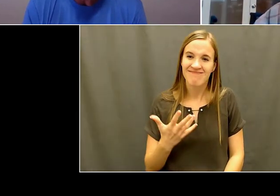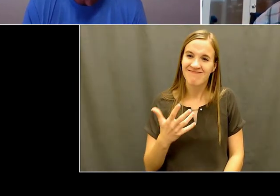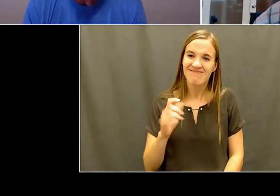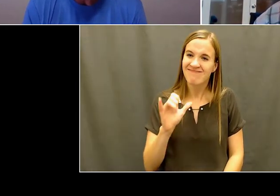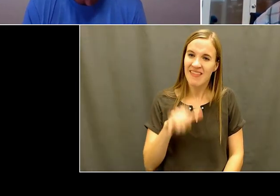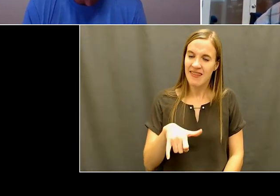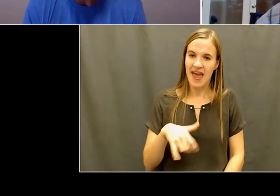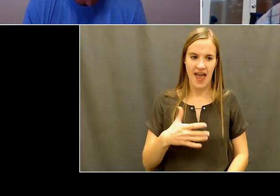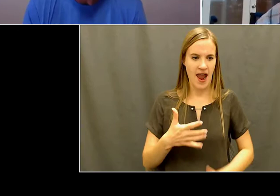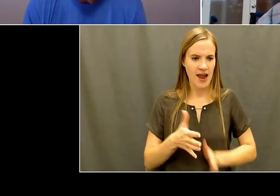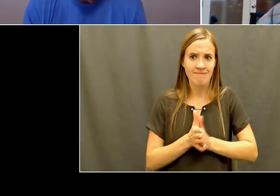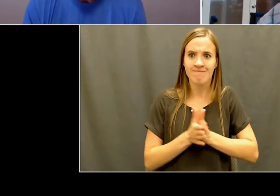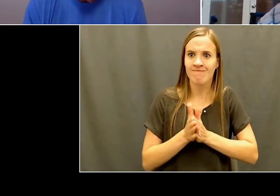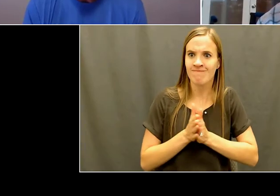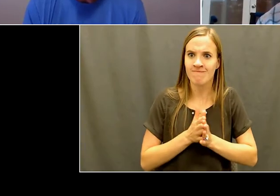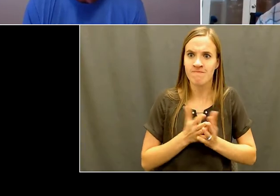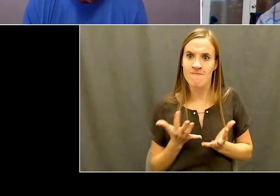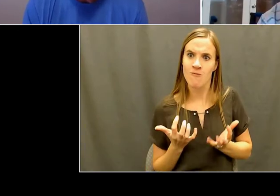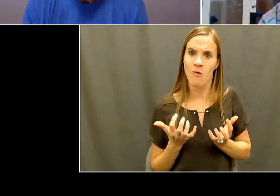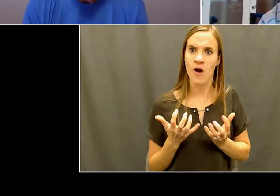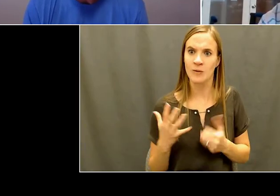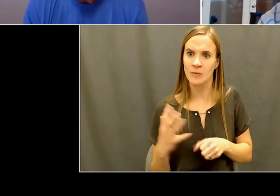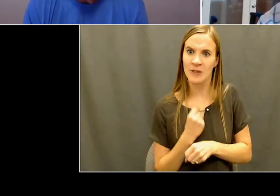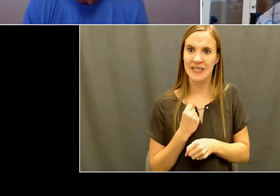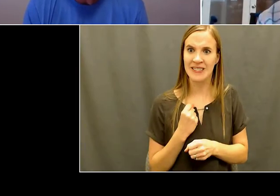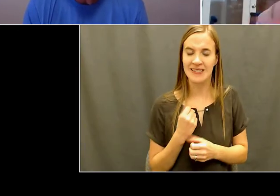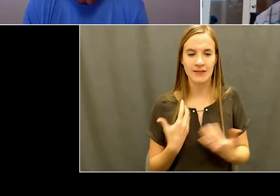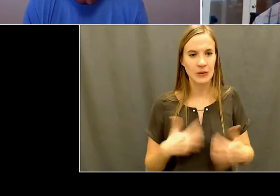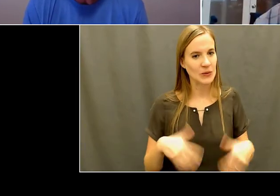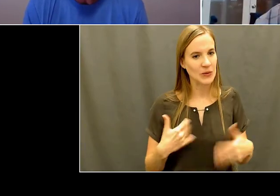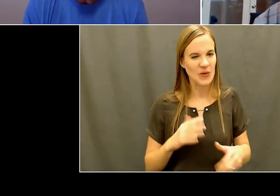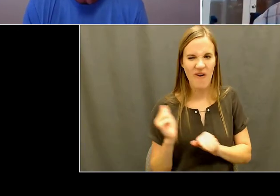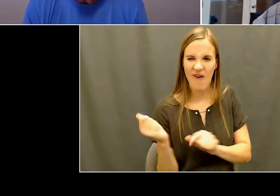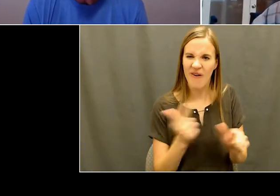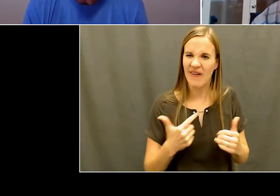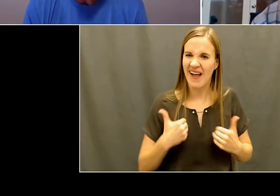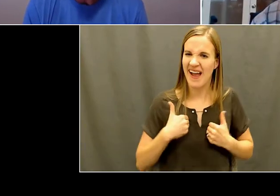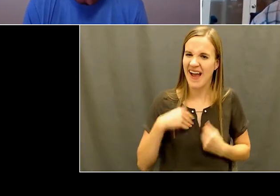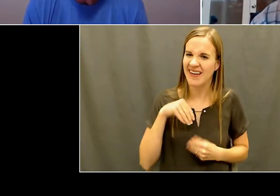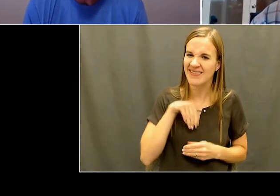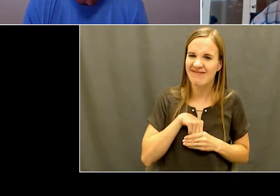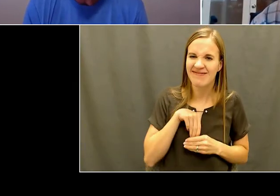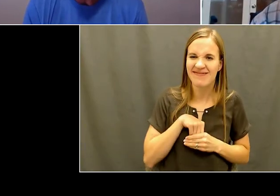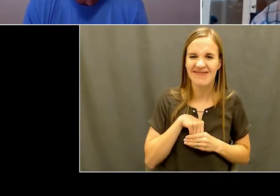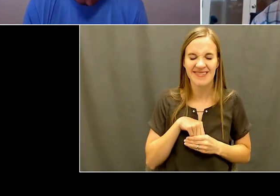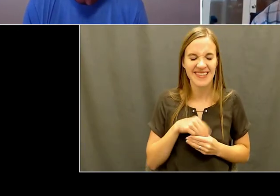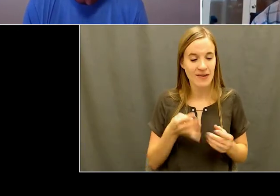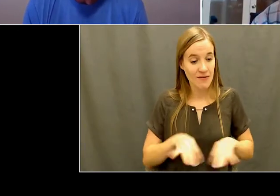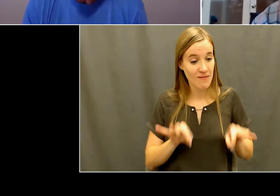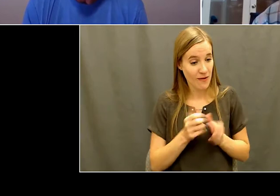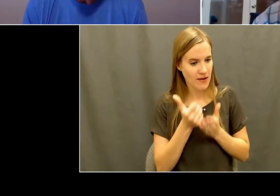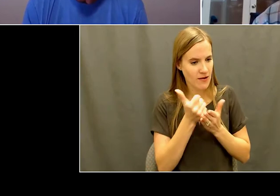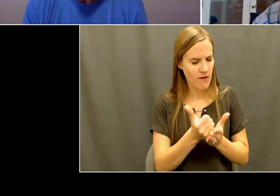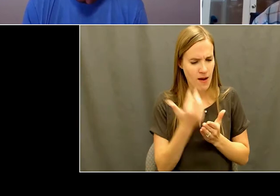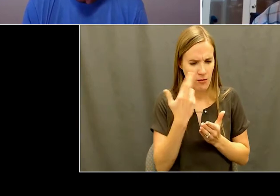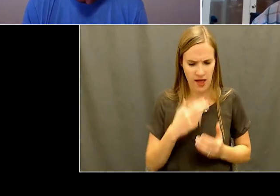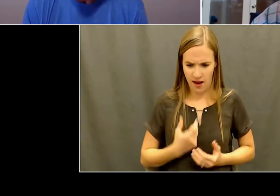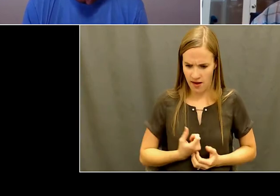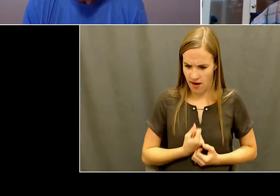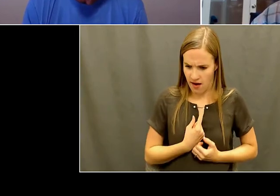And that passion drives us in so many other ways, which is why these types of camps are so important. It's just it's